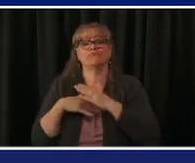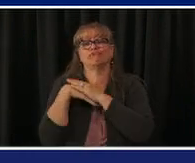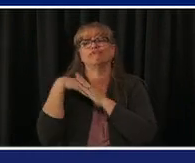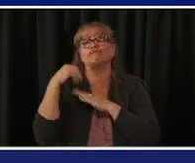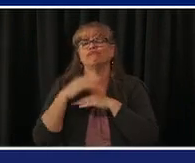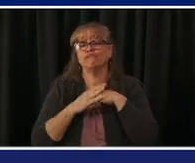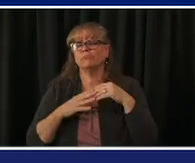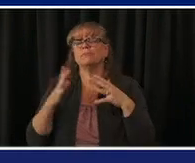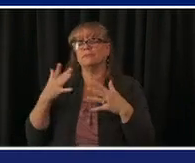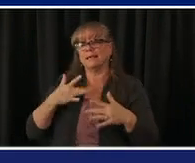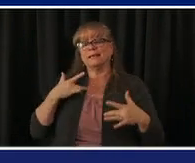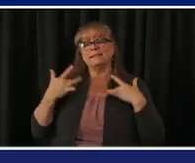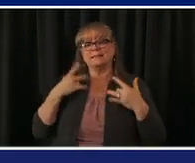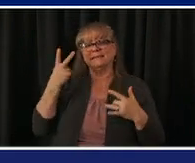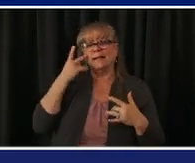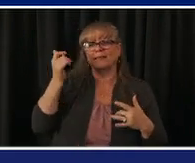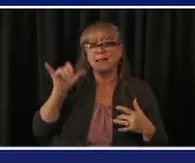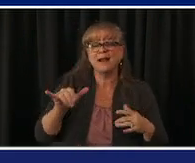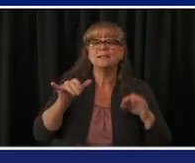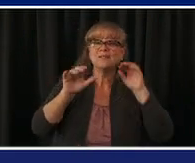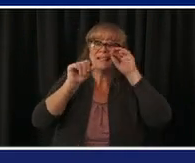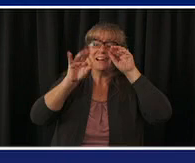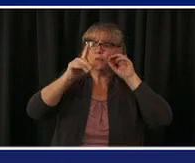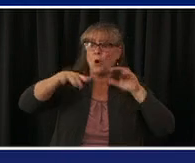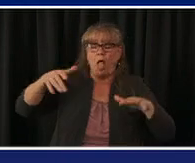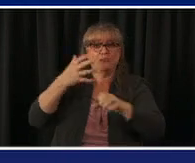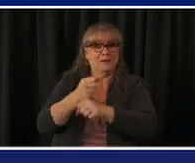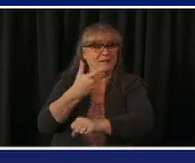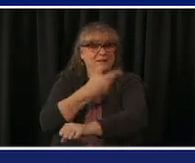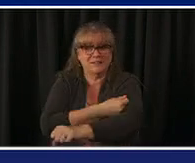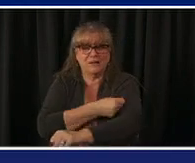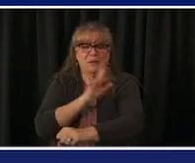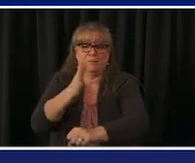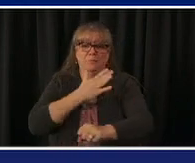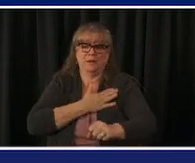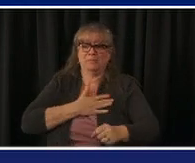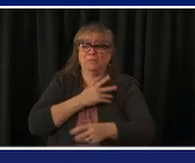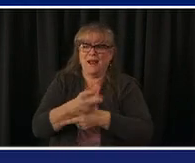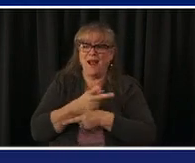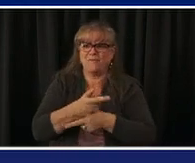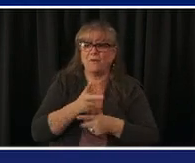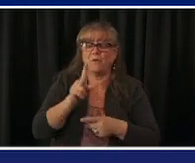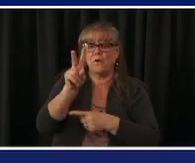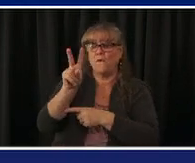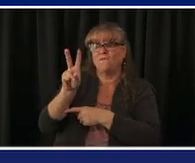continue to show a lot of caution the disease the virus is prevalent uh it is widespread it is